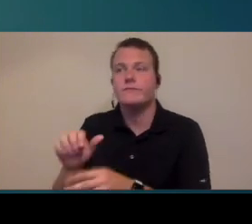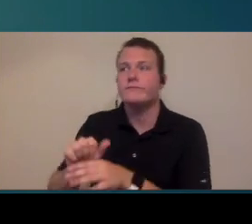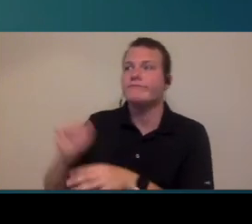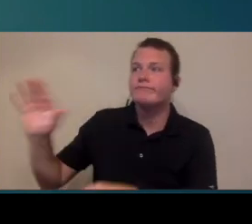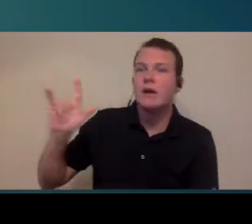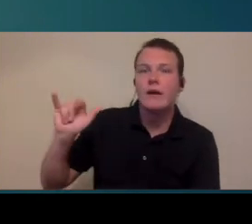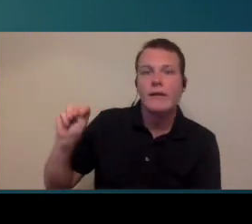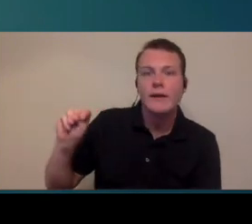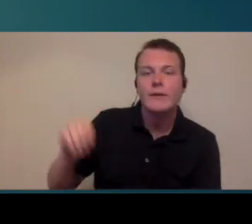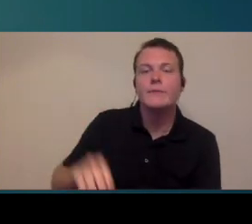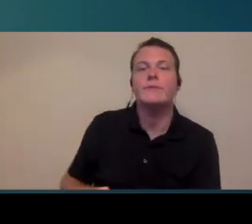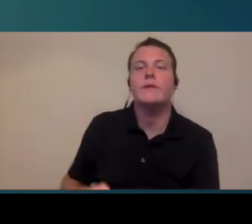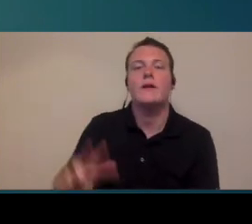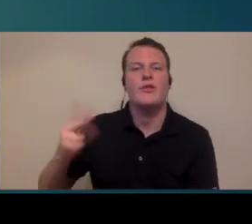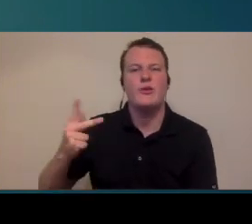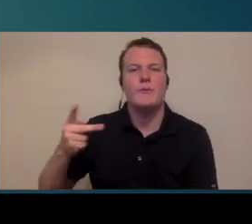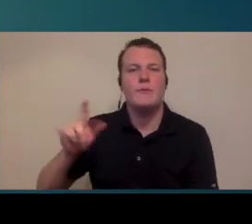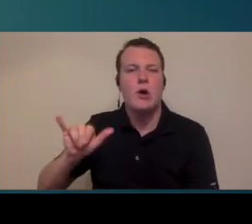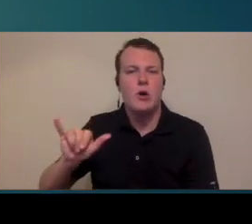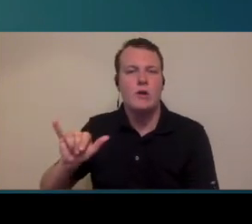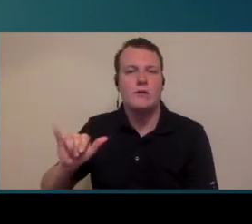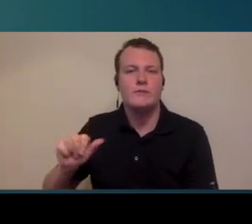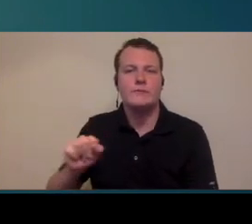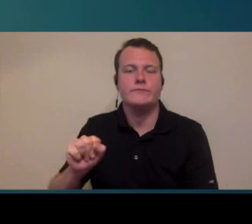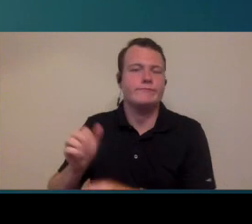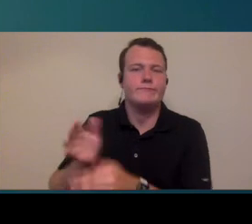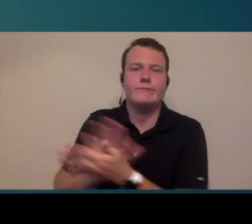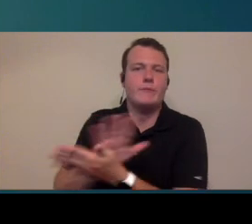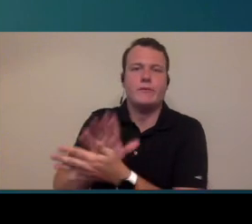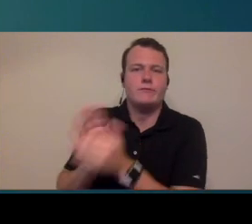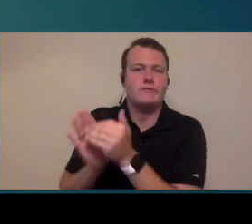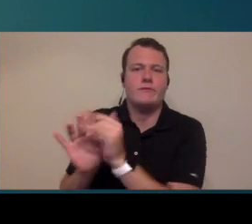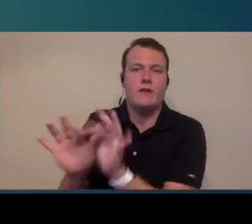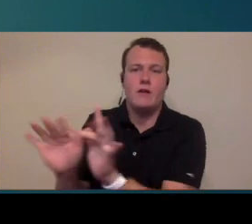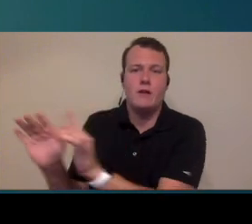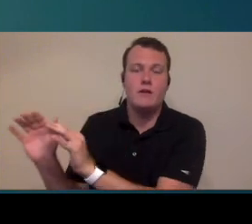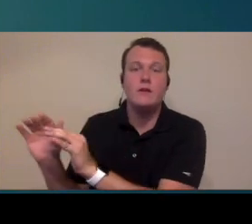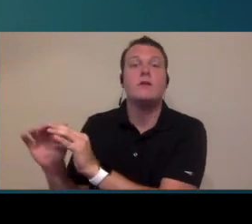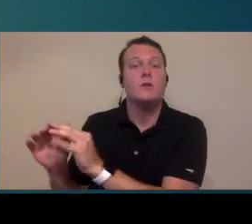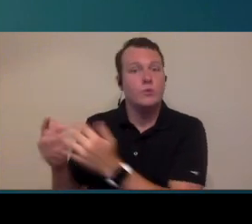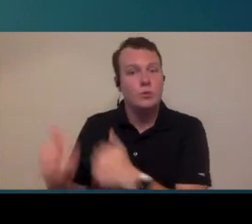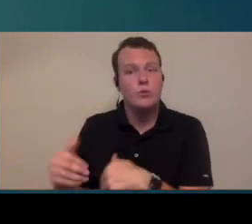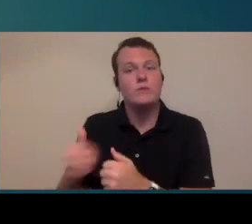submitting claims completing all the third party paperwork stuff so really